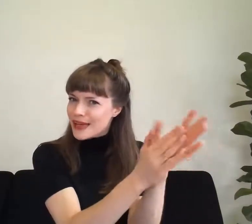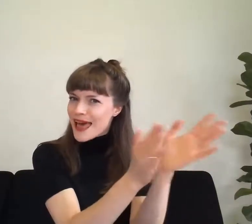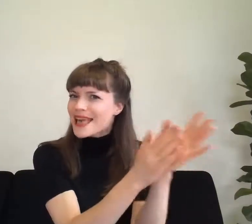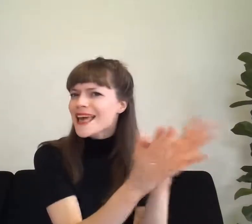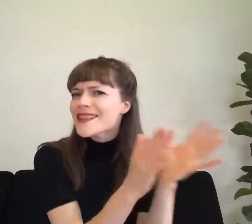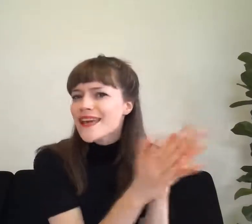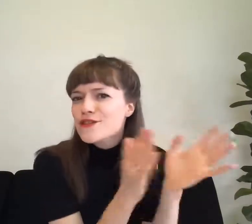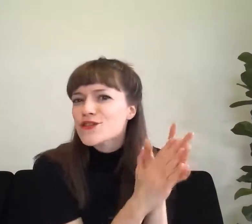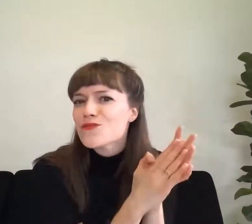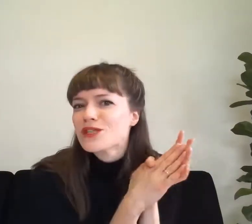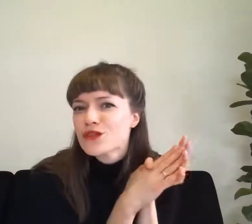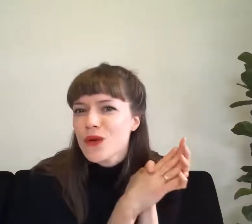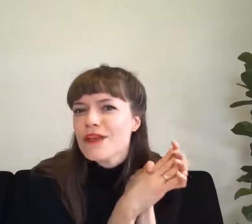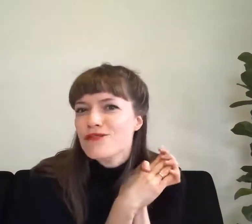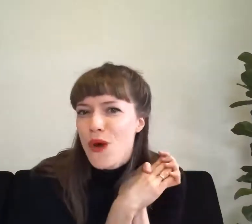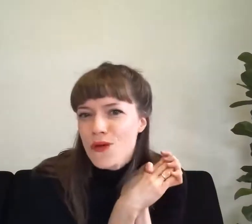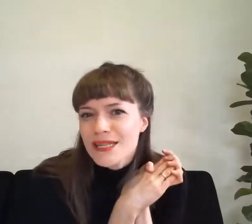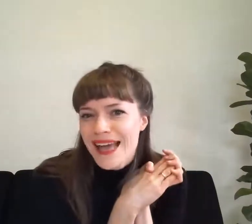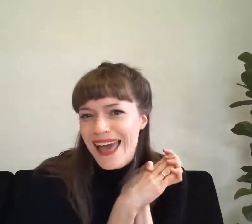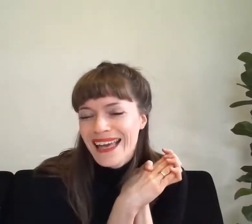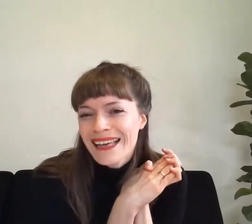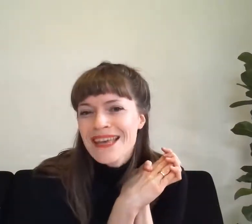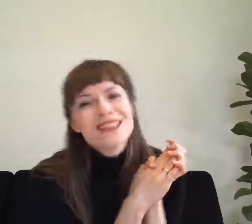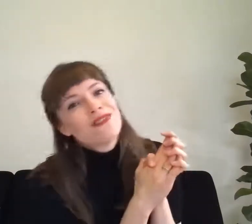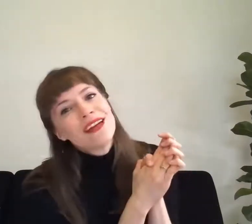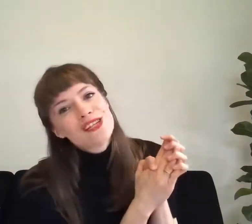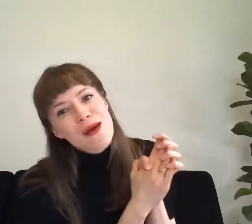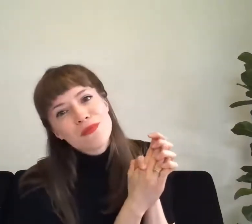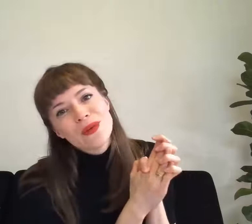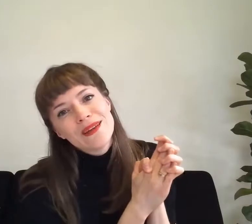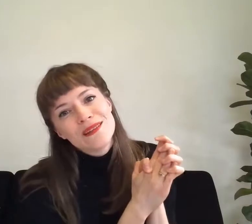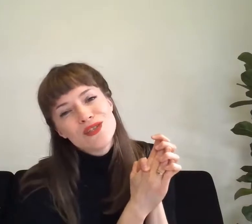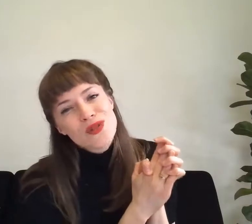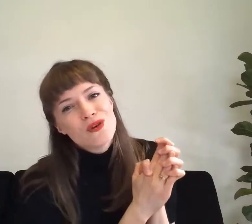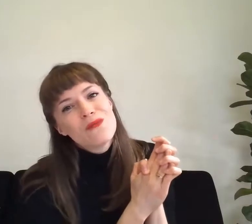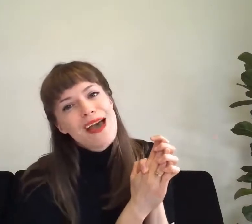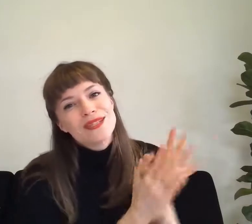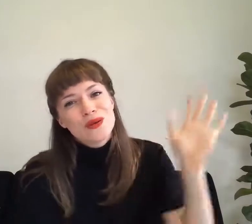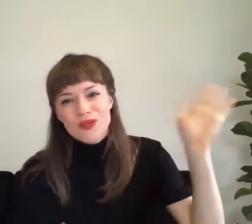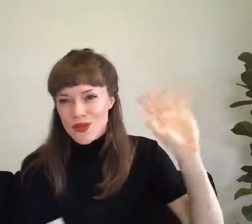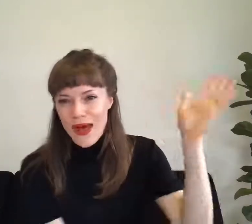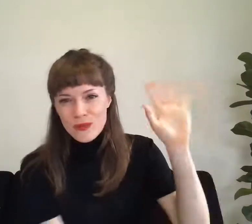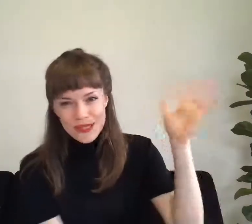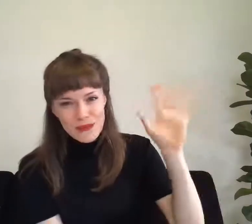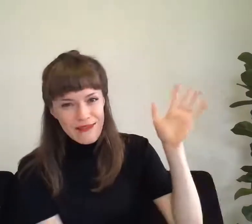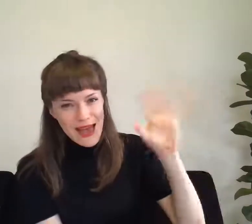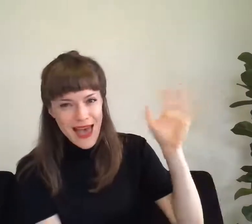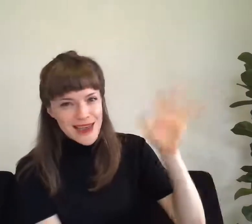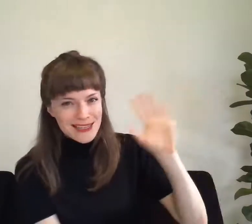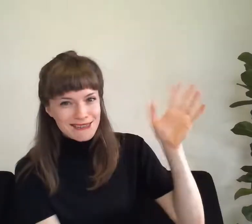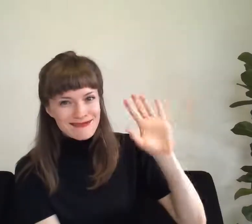Again, thank you so much for joining from home today. To finish up we'll do the goodbye song So you might want to wave a hand